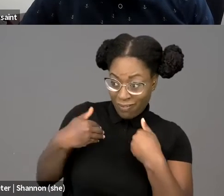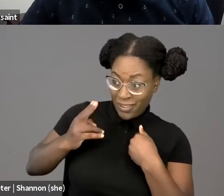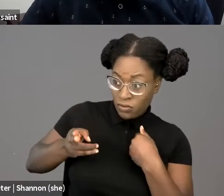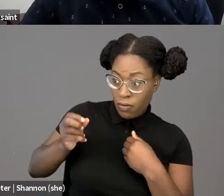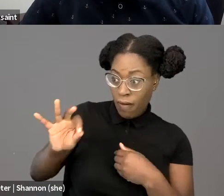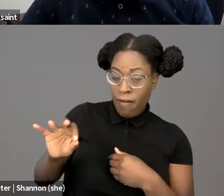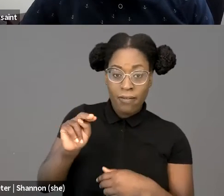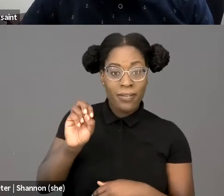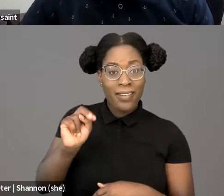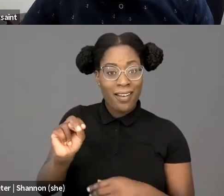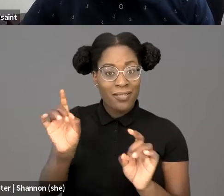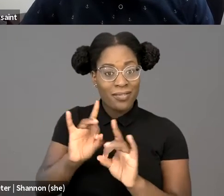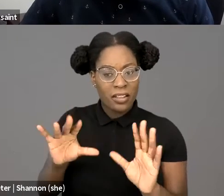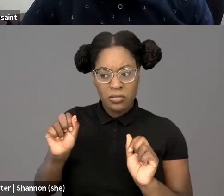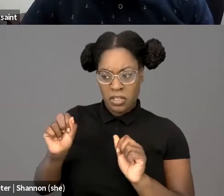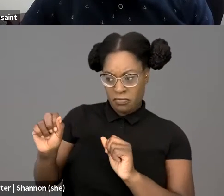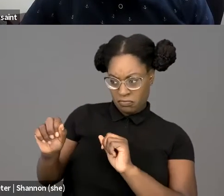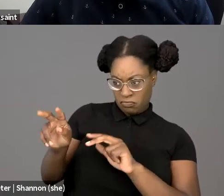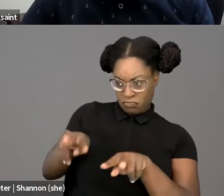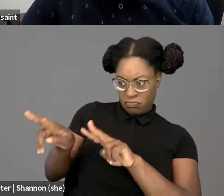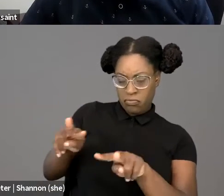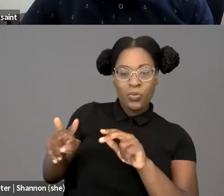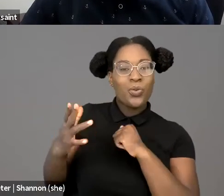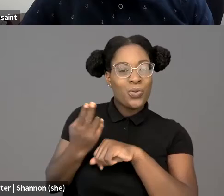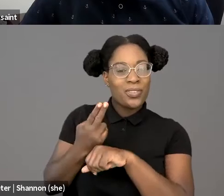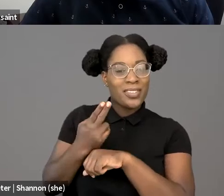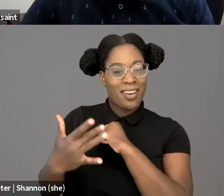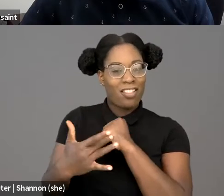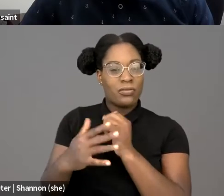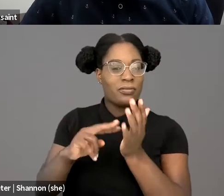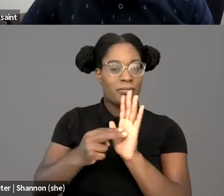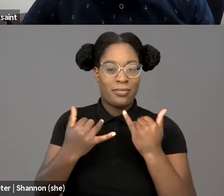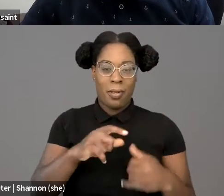and thus reducing the risk of escalation. We could even imagine technologies that allow police to disable weapons from a distance.